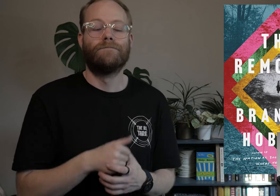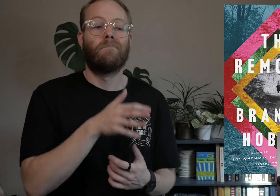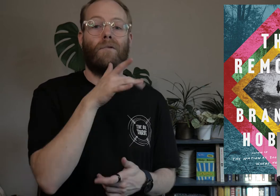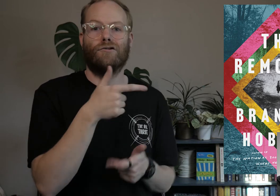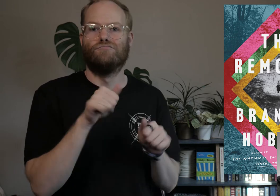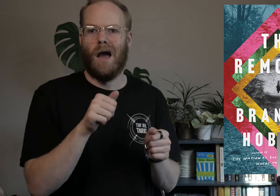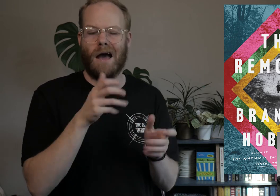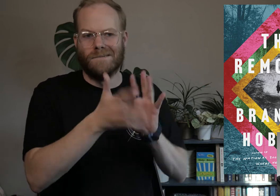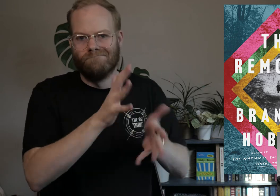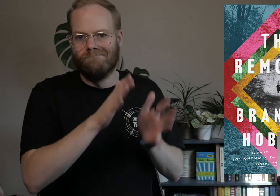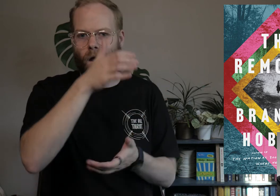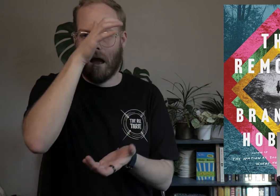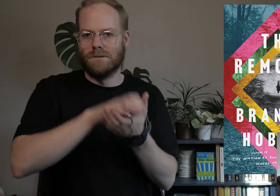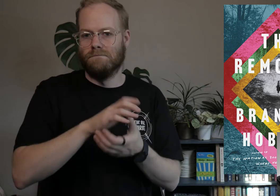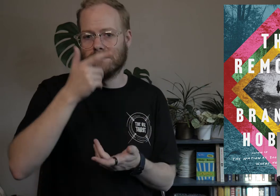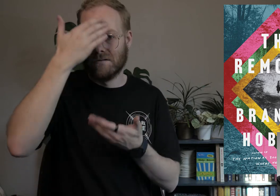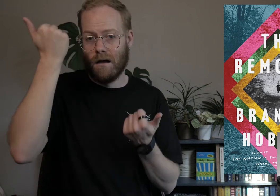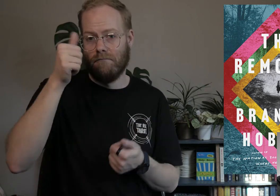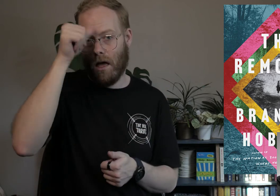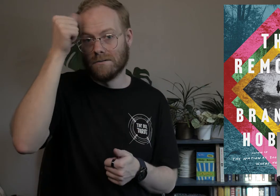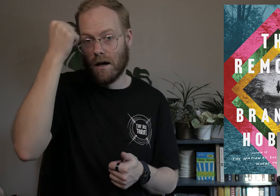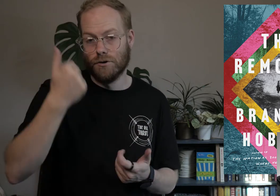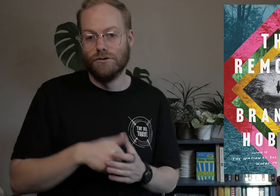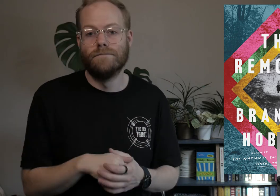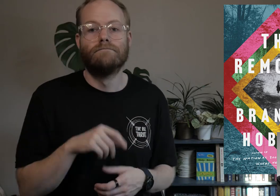The mother is trying to manage her husband’s Alzheimer’s,